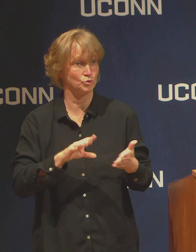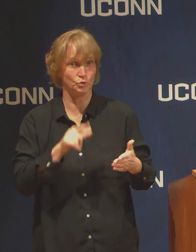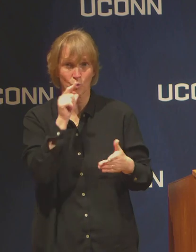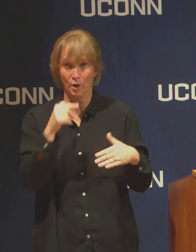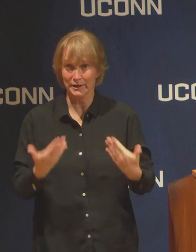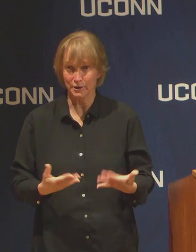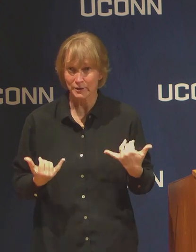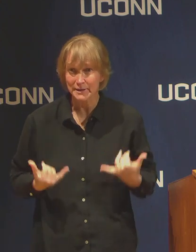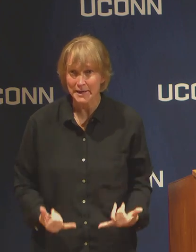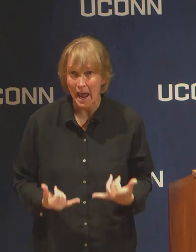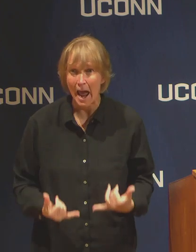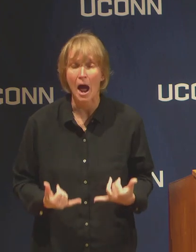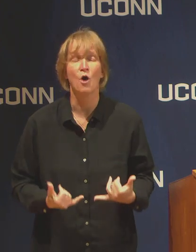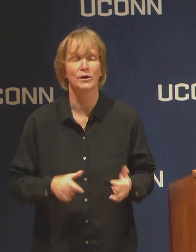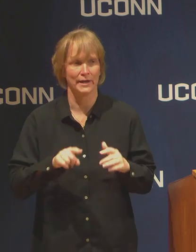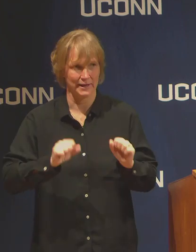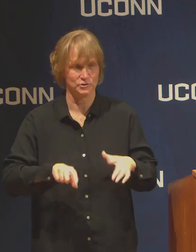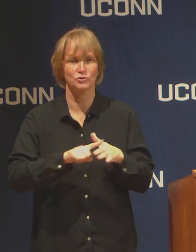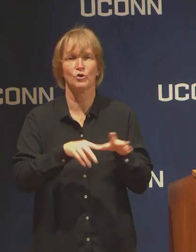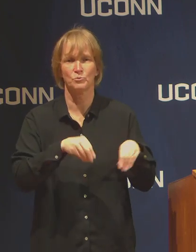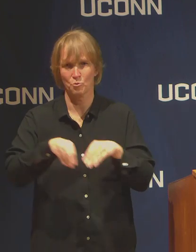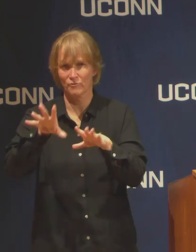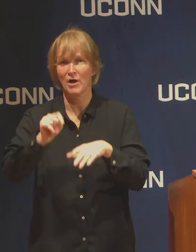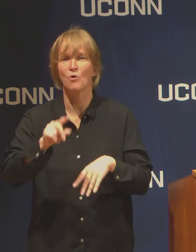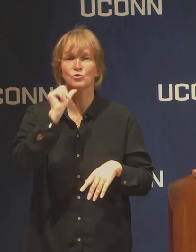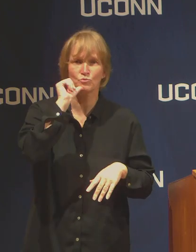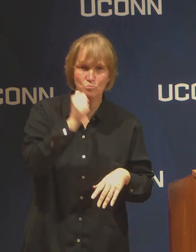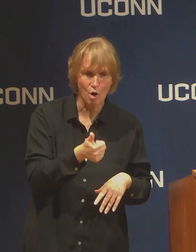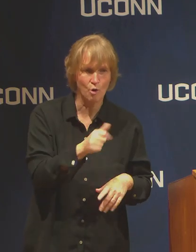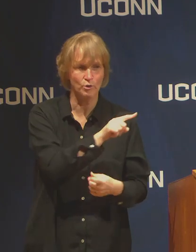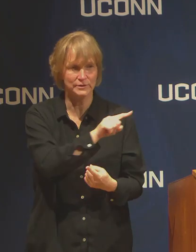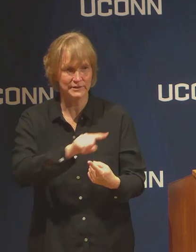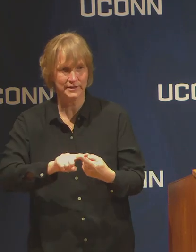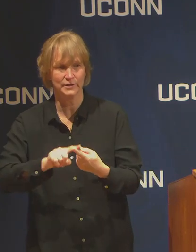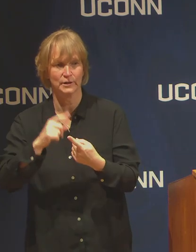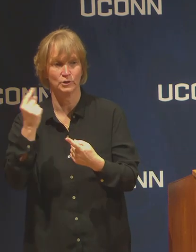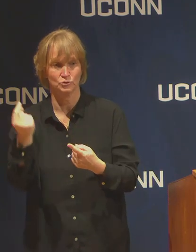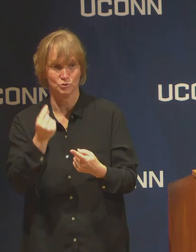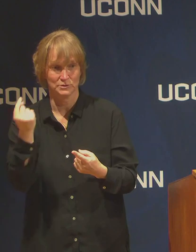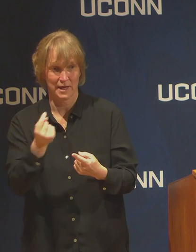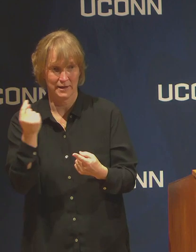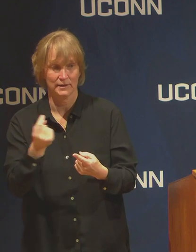a move out period that will last two weeks, but will be familiar to you